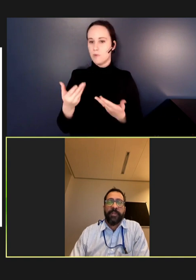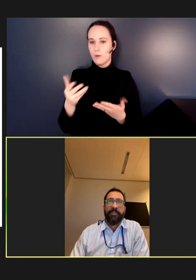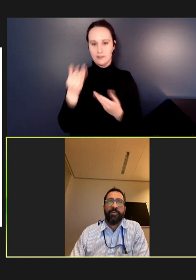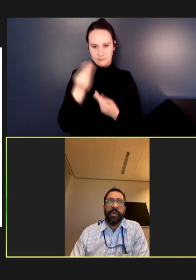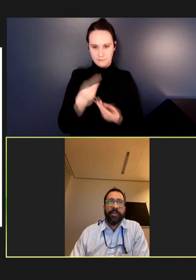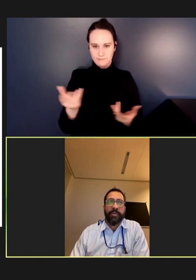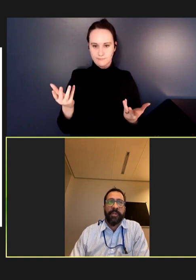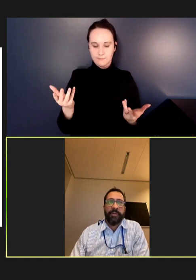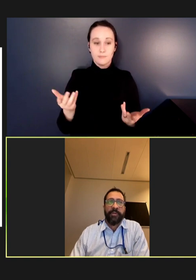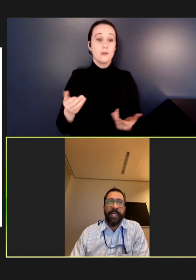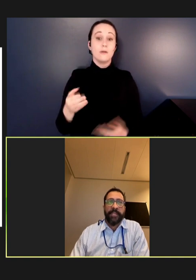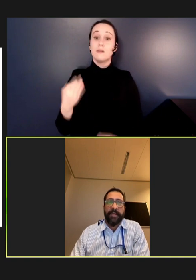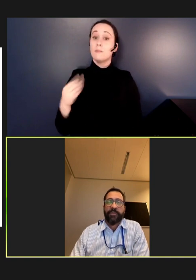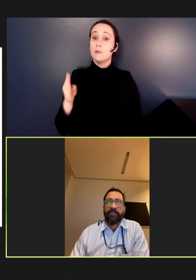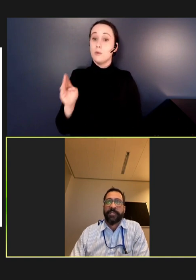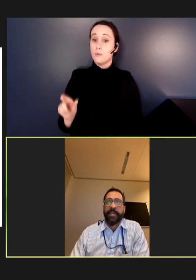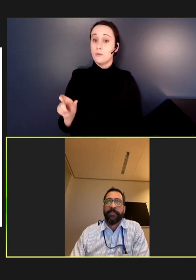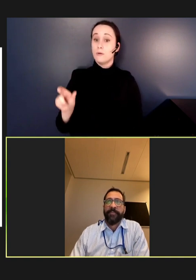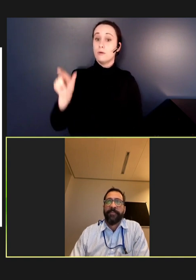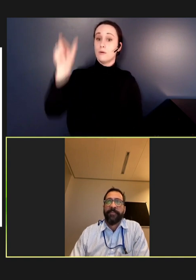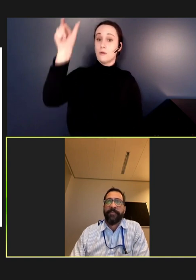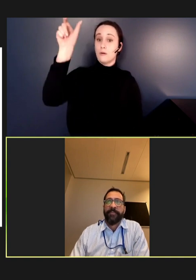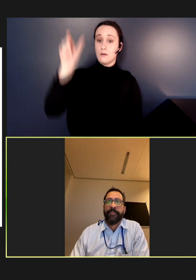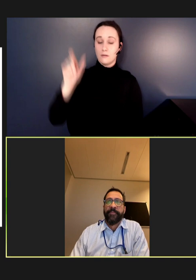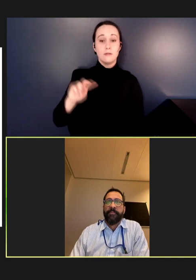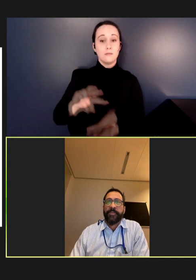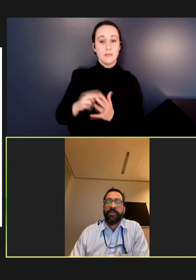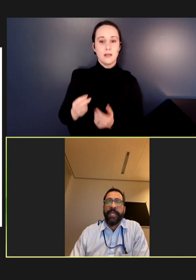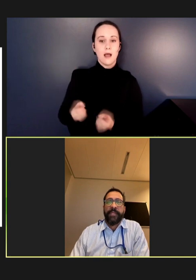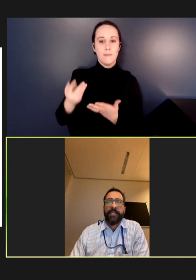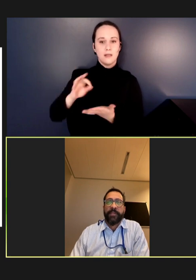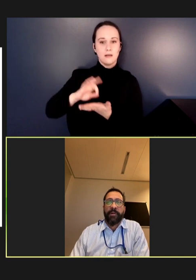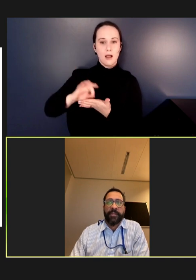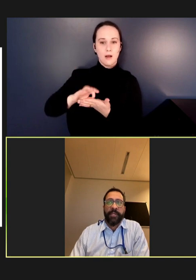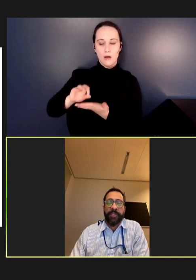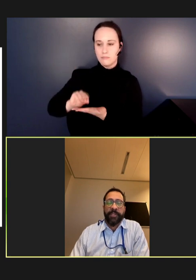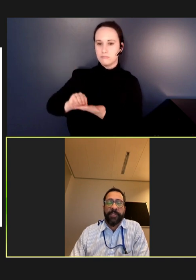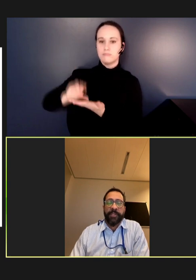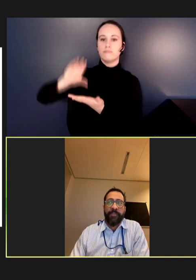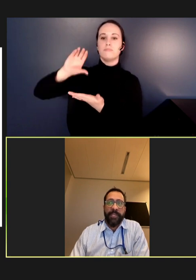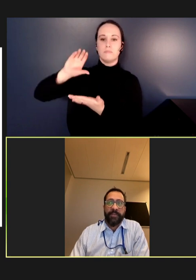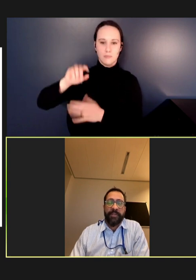the blue bars are the case counts over time. So, we had this large-scale resurgence of measles in